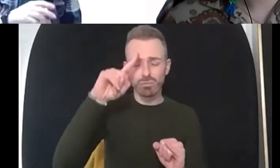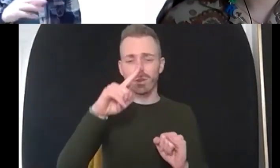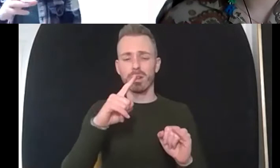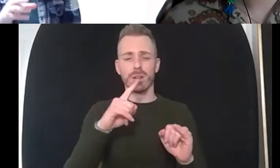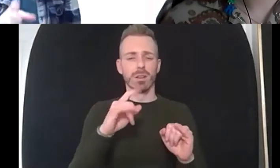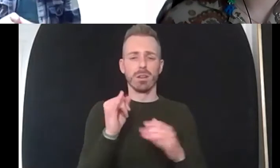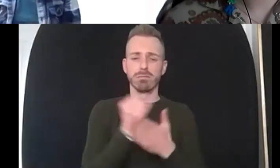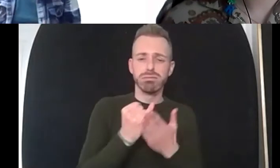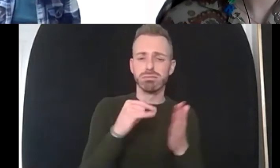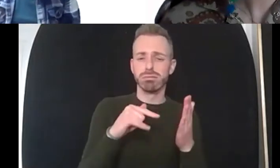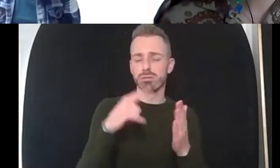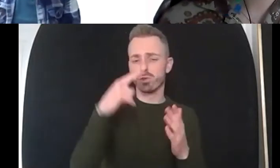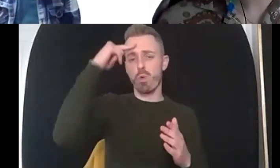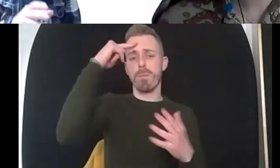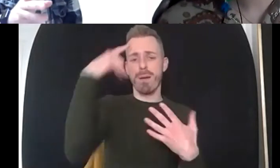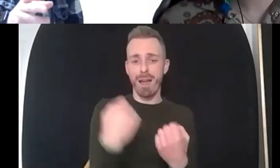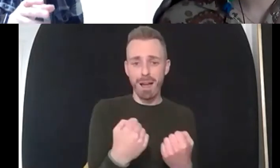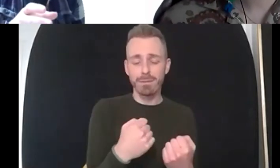voluntary organizations they become ceos